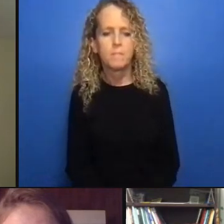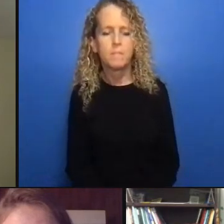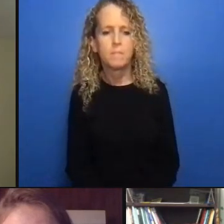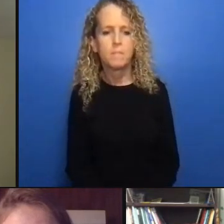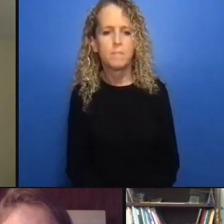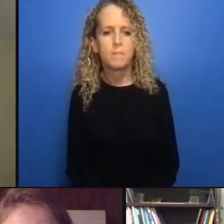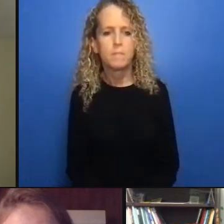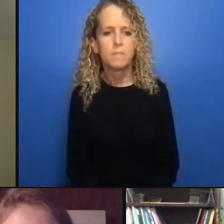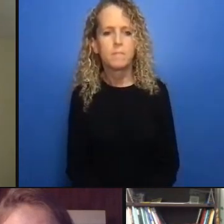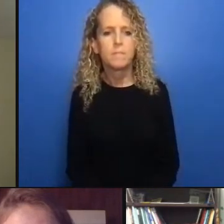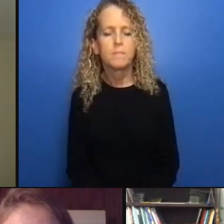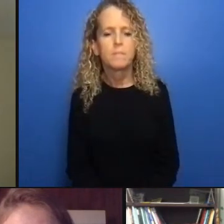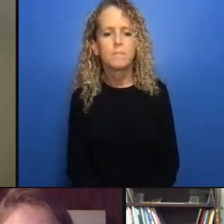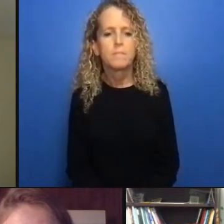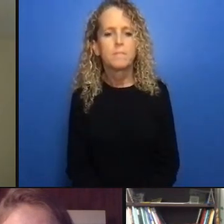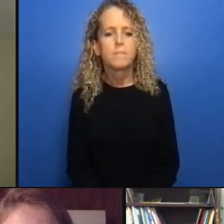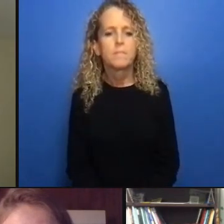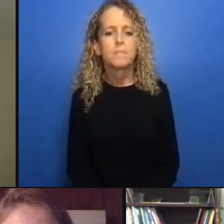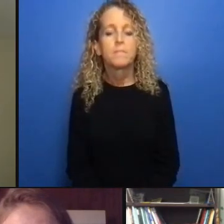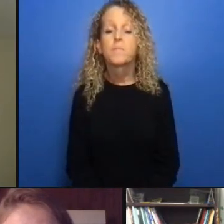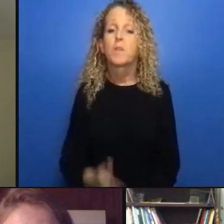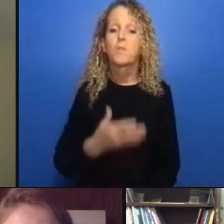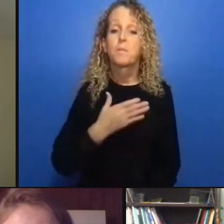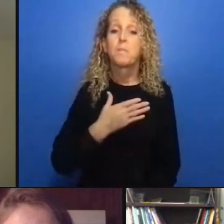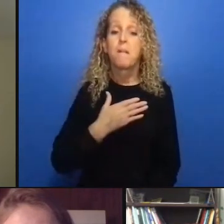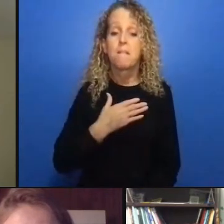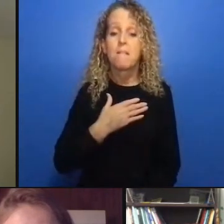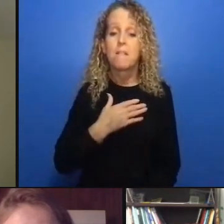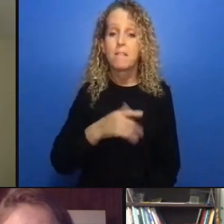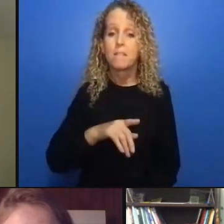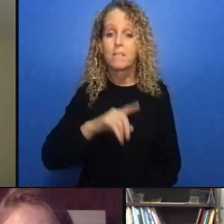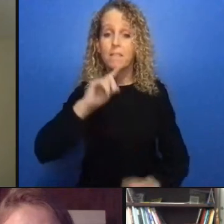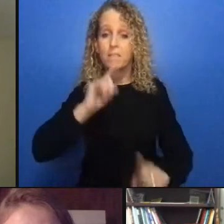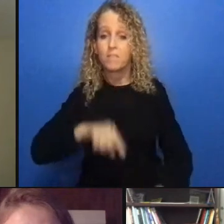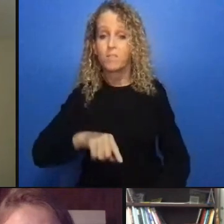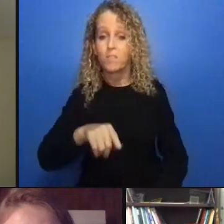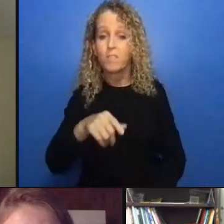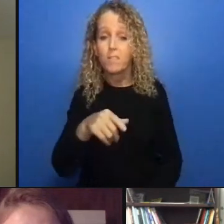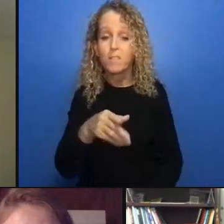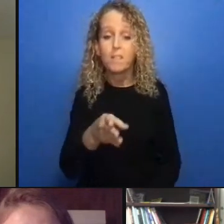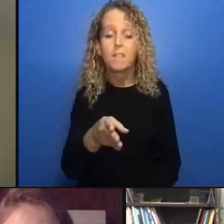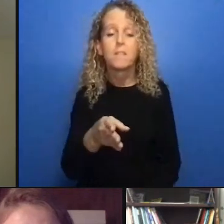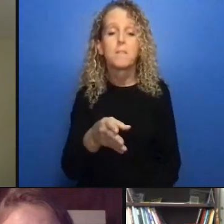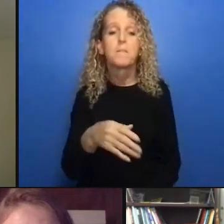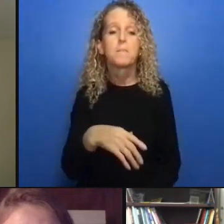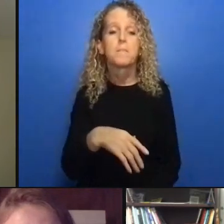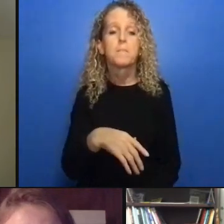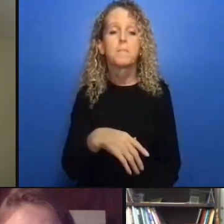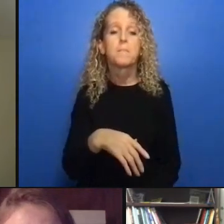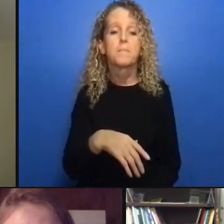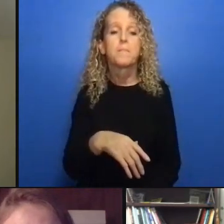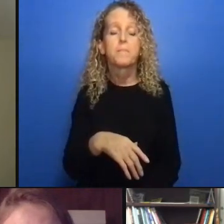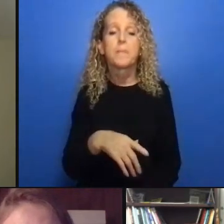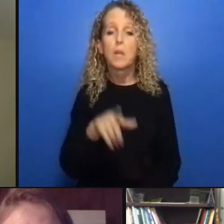deep into communities and when we were talking about corrosive impact that that family ripple